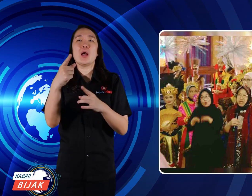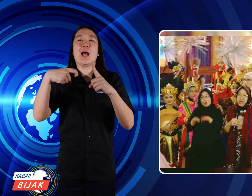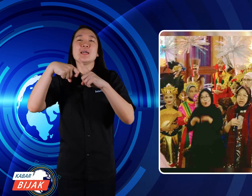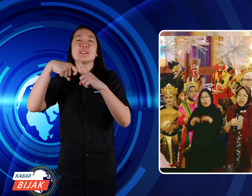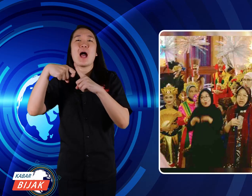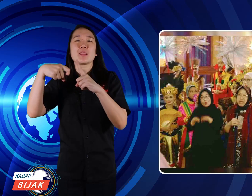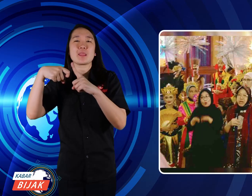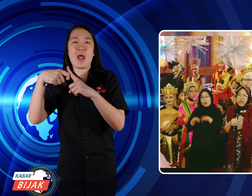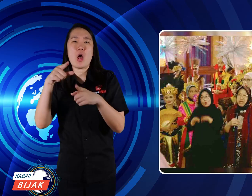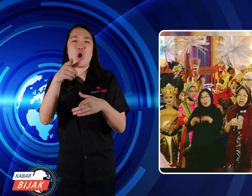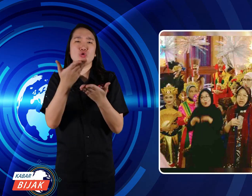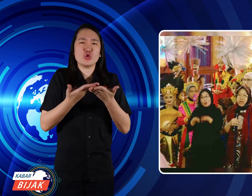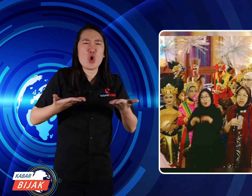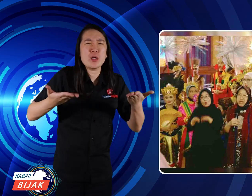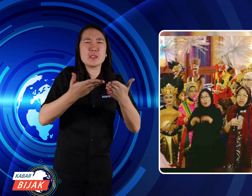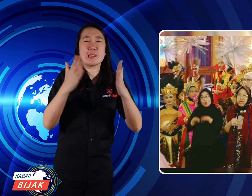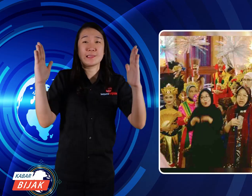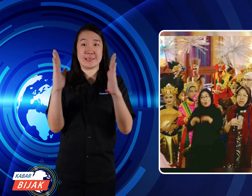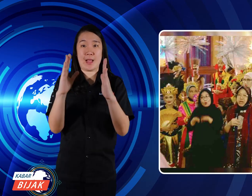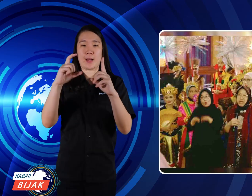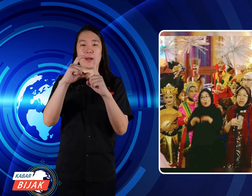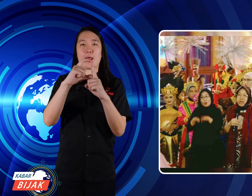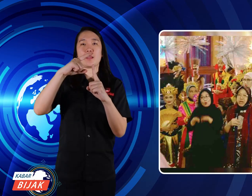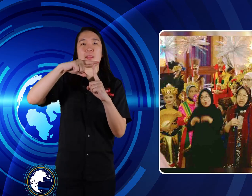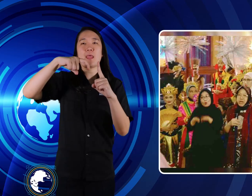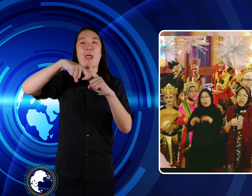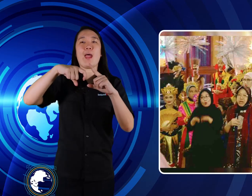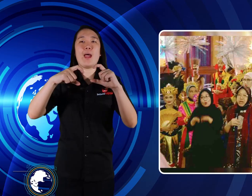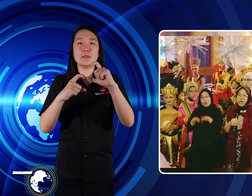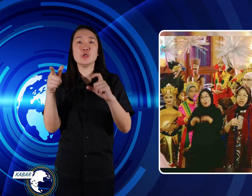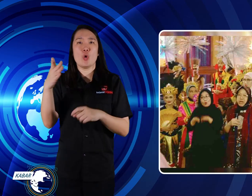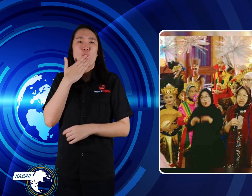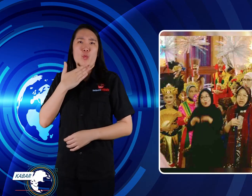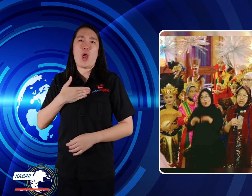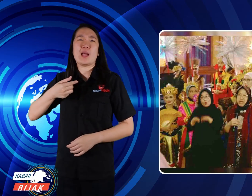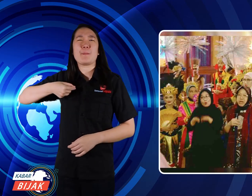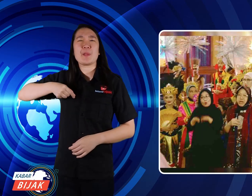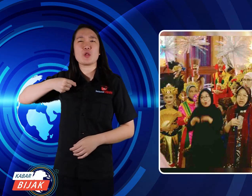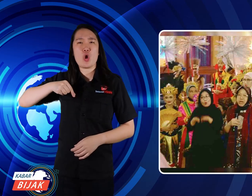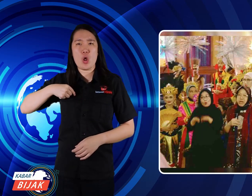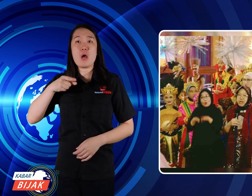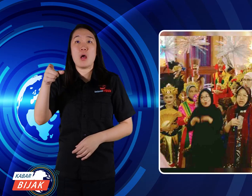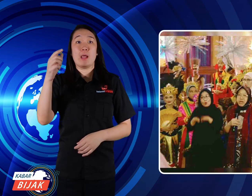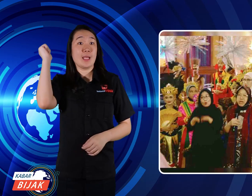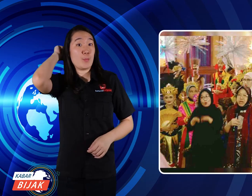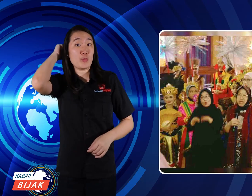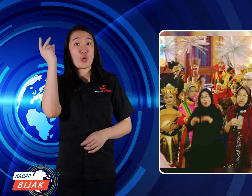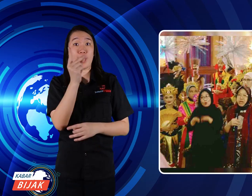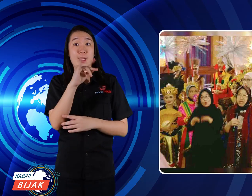to enter into Unified Data Social Welfare (DTKS) belonging to the Minister of Social Affairs,